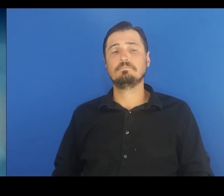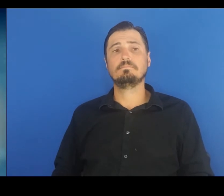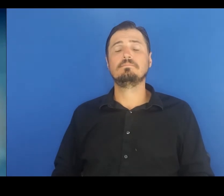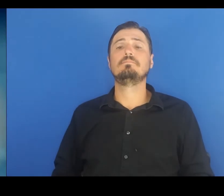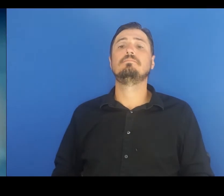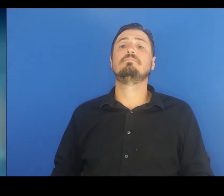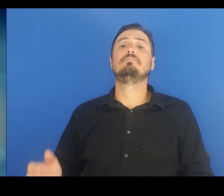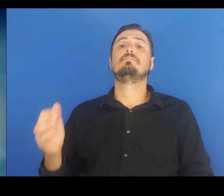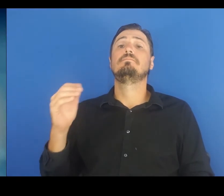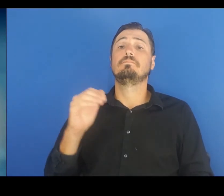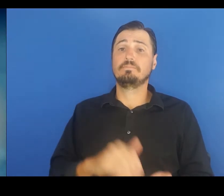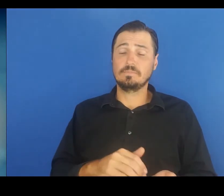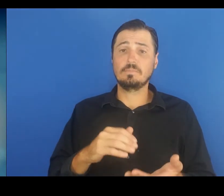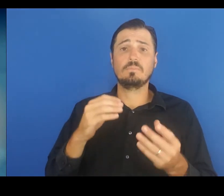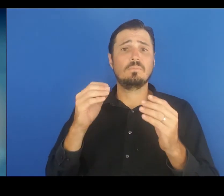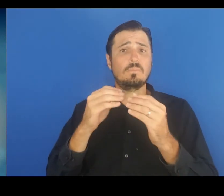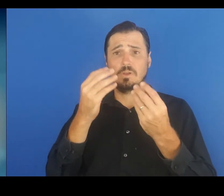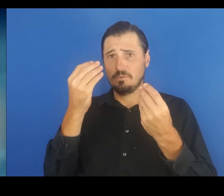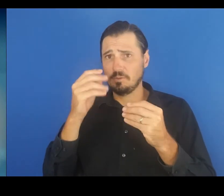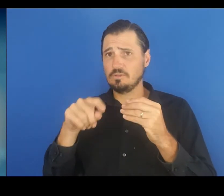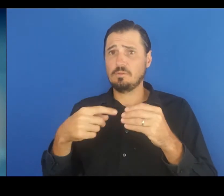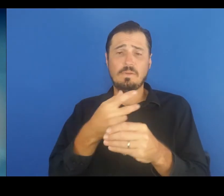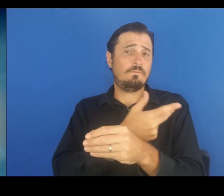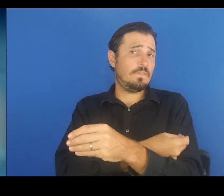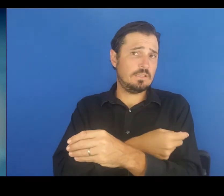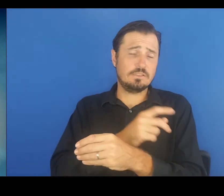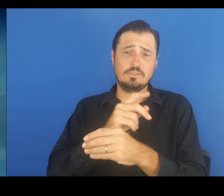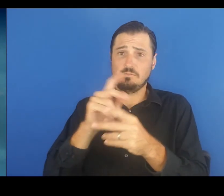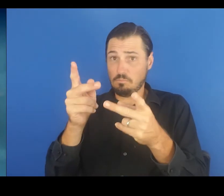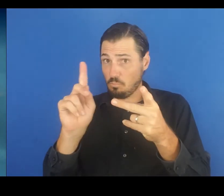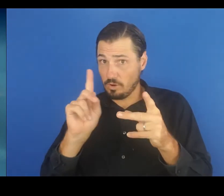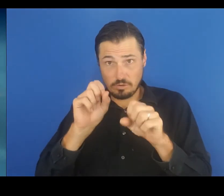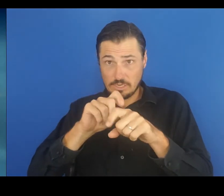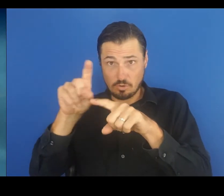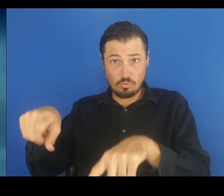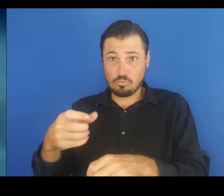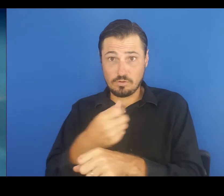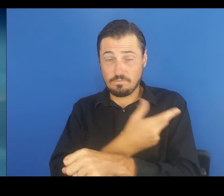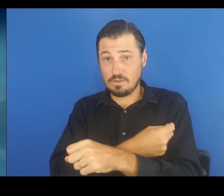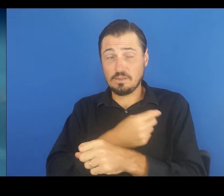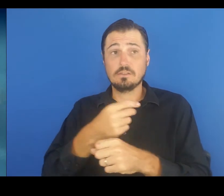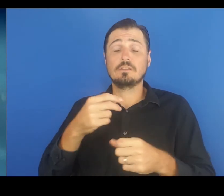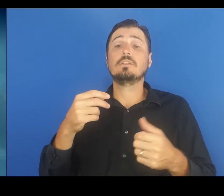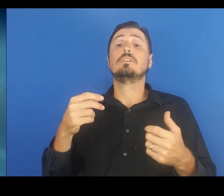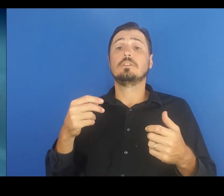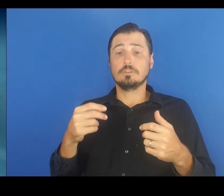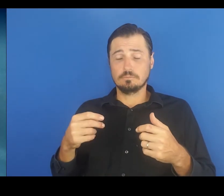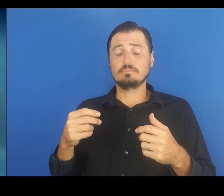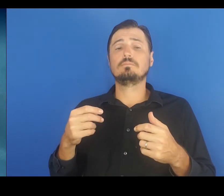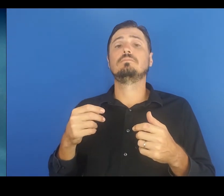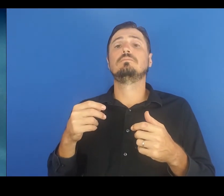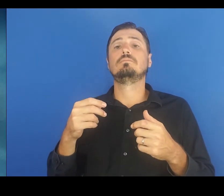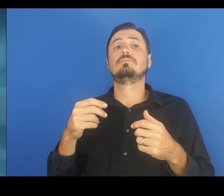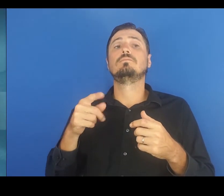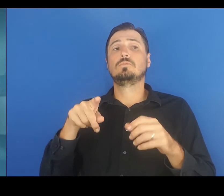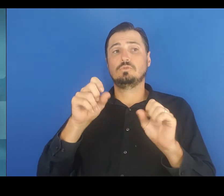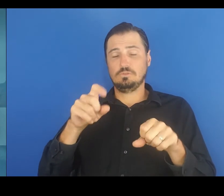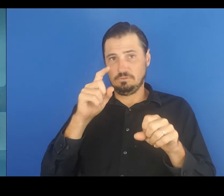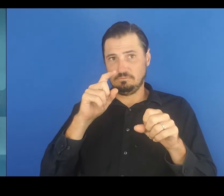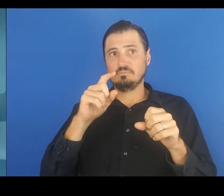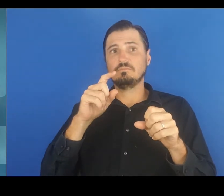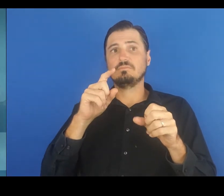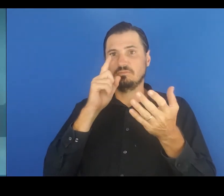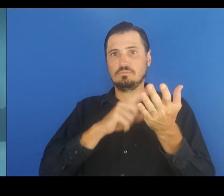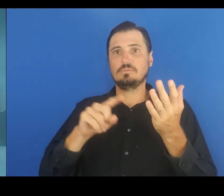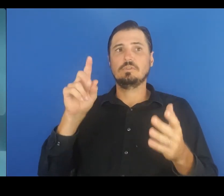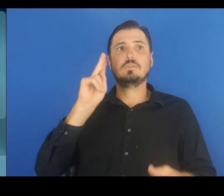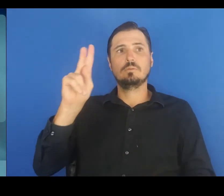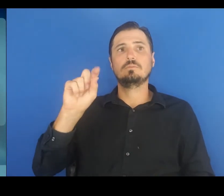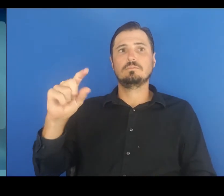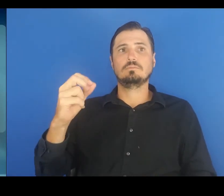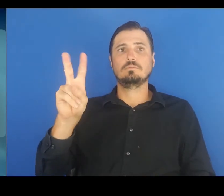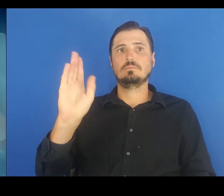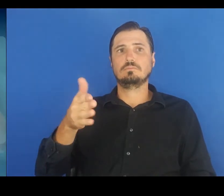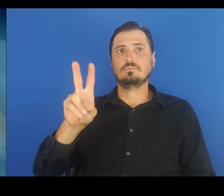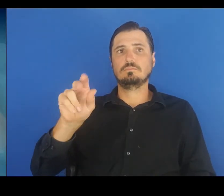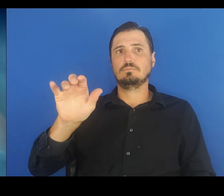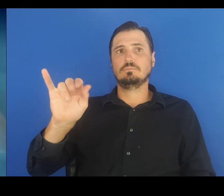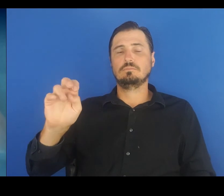Once again, for any information on vaccination locations, including pop-up and mobile clinic sites, visit Kauai.gov/vaccine